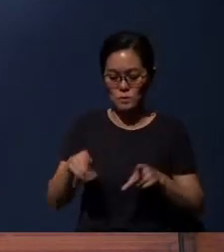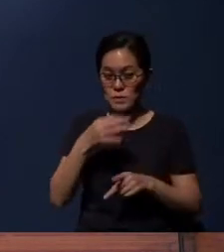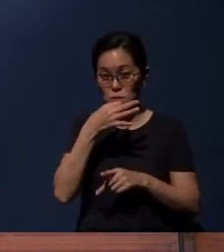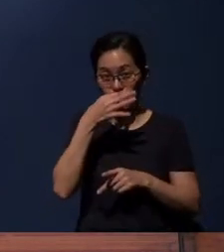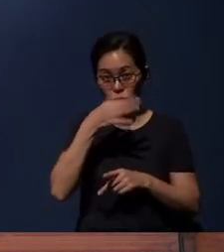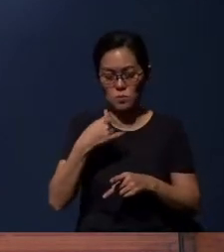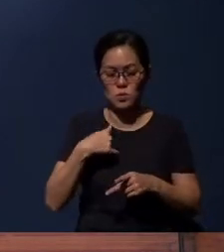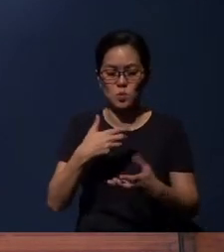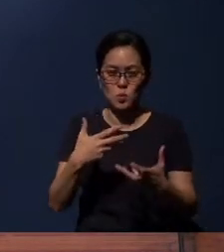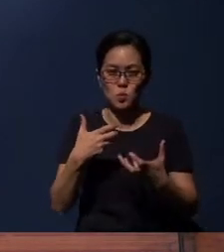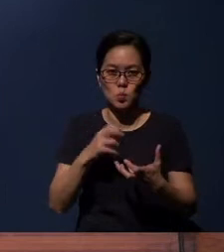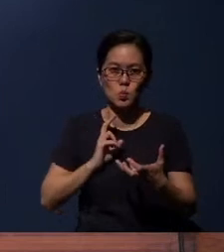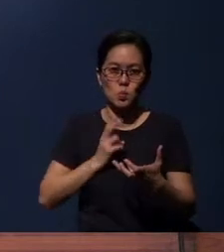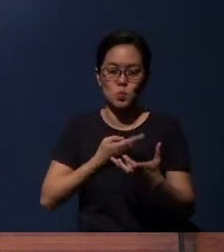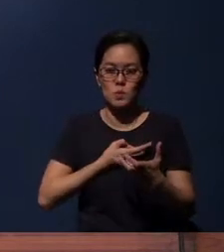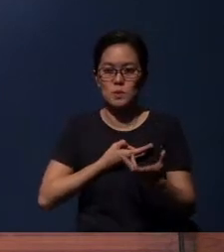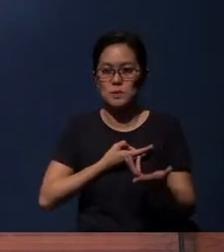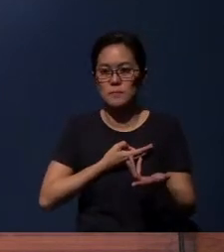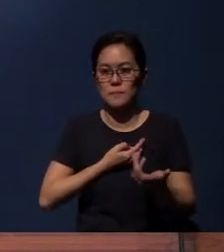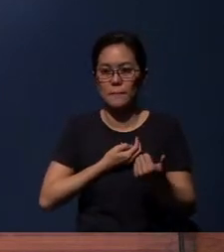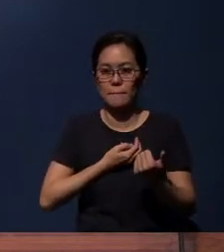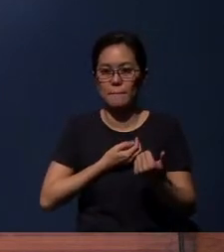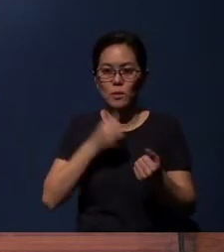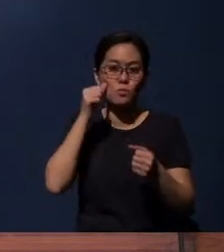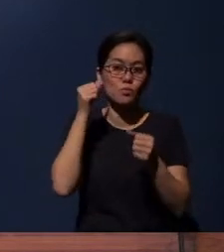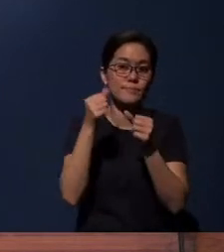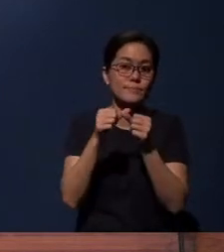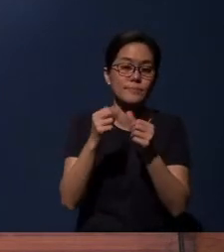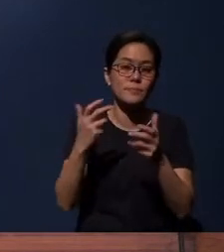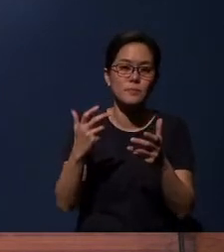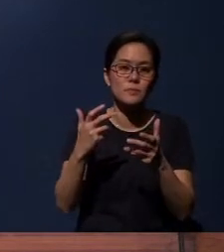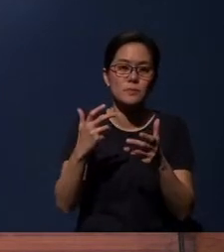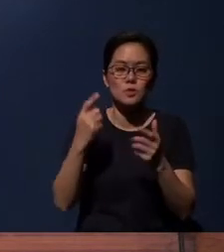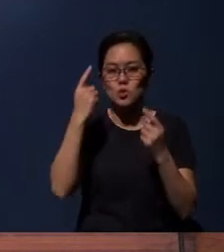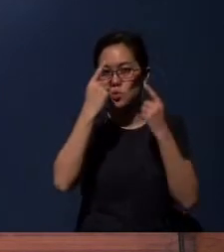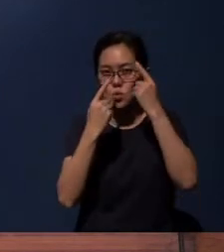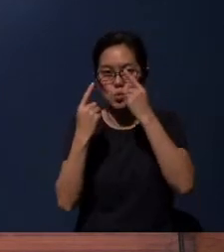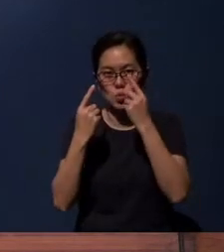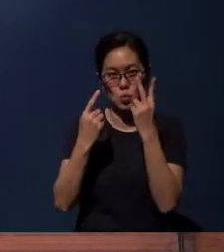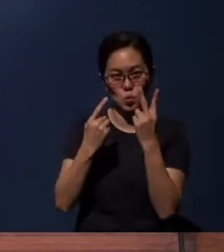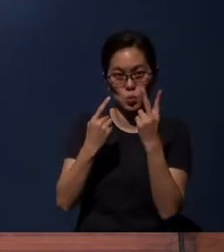I would just like us to remember and consider two things